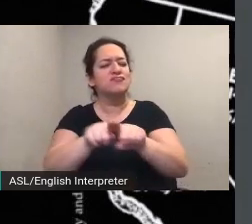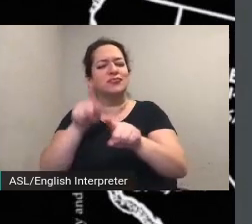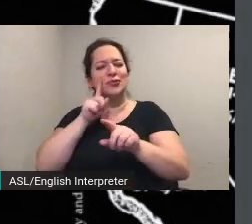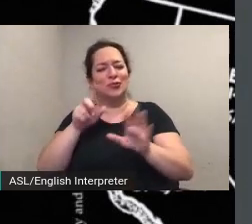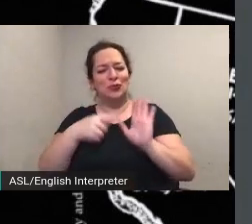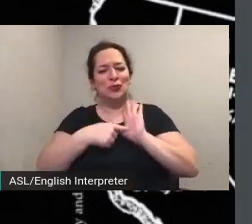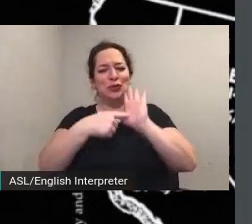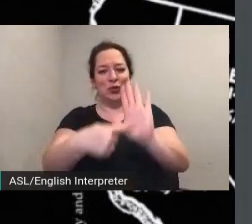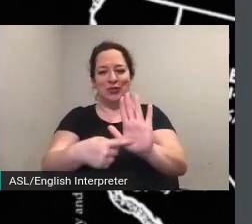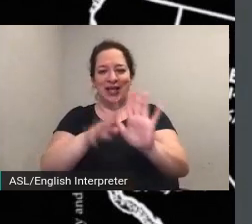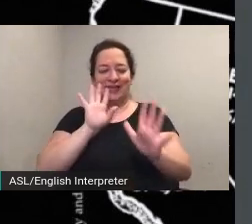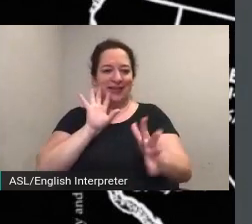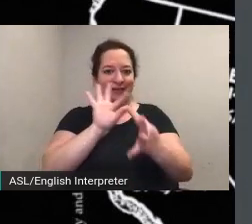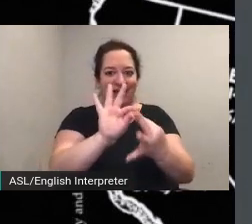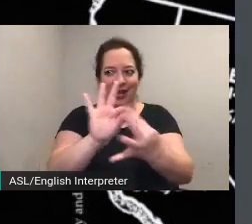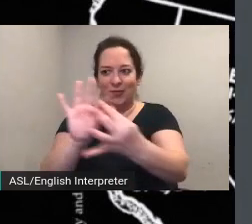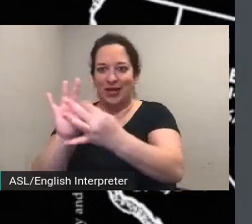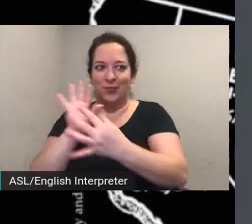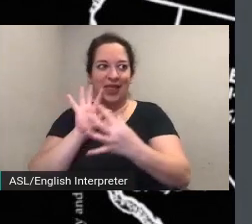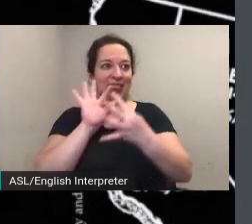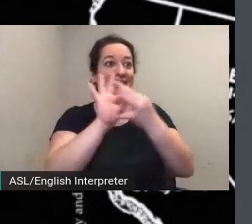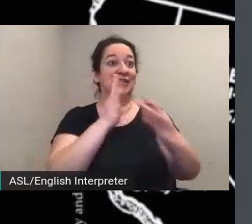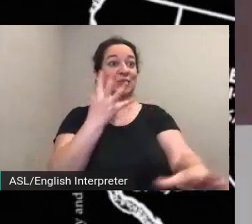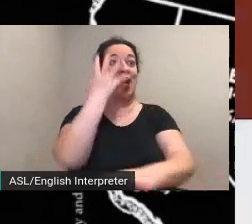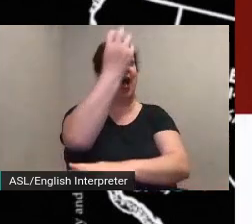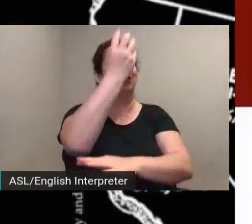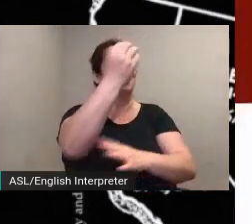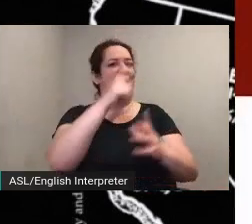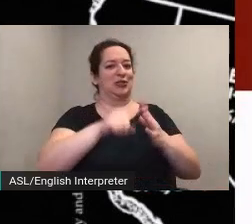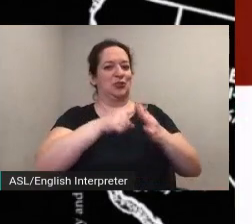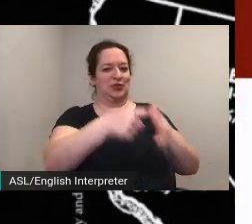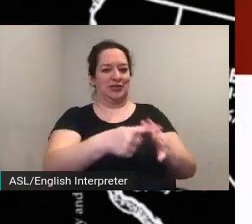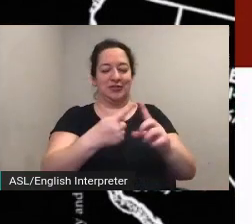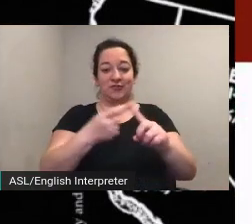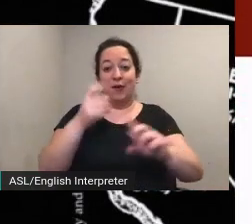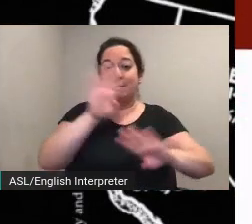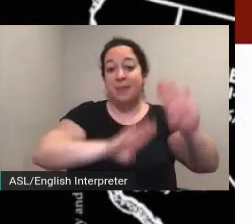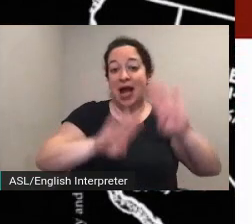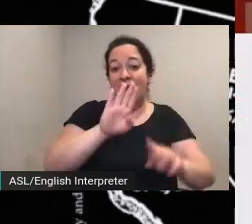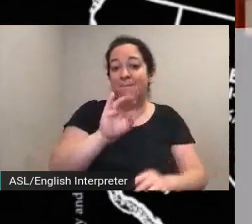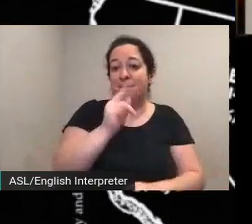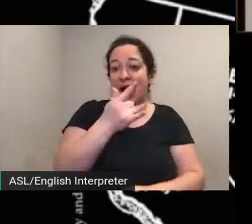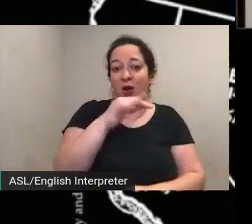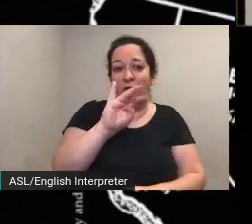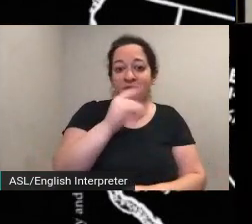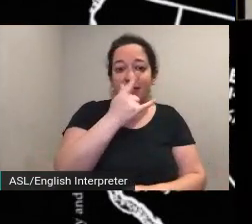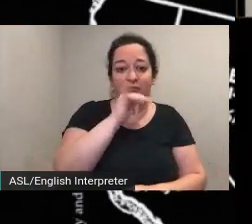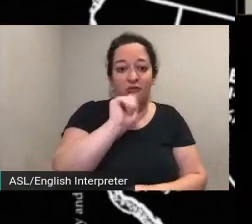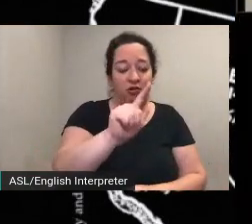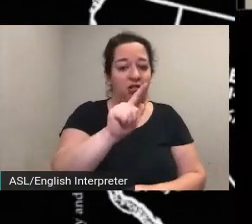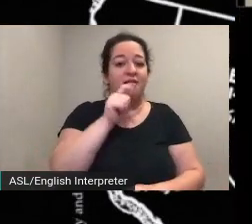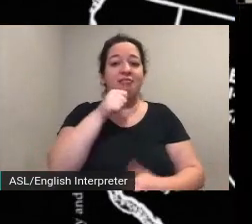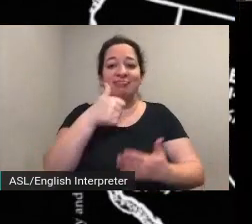link to outside sources for biographical content historic homes and monuments and letters and documents from